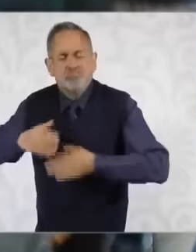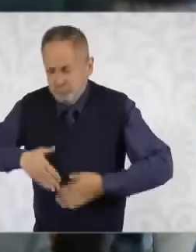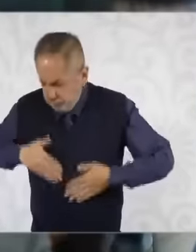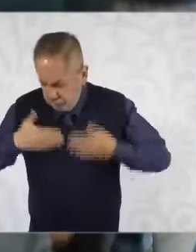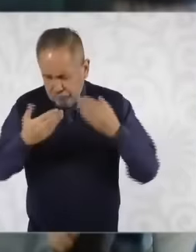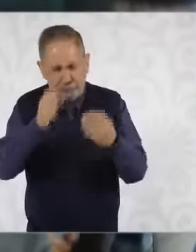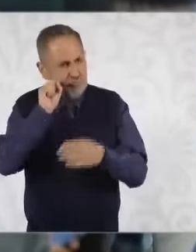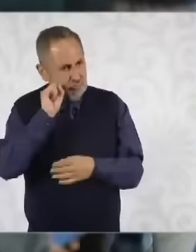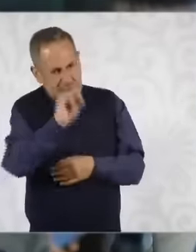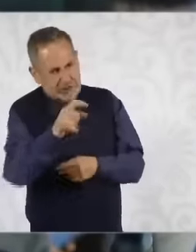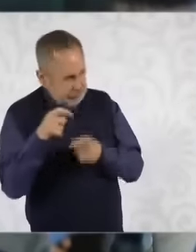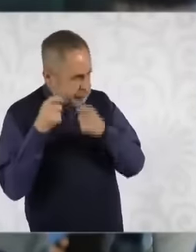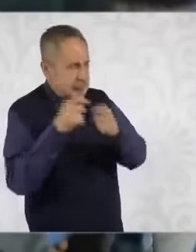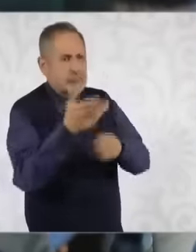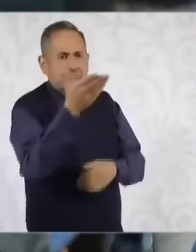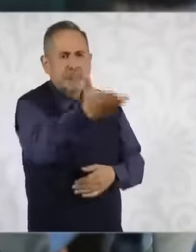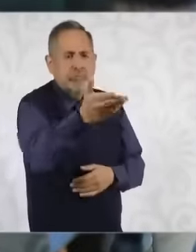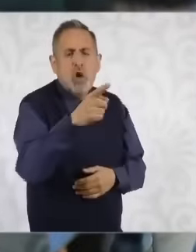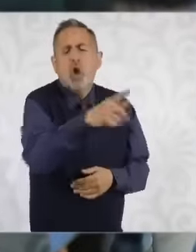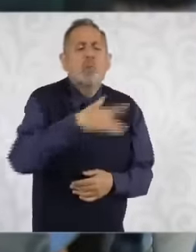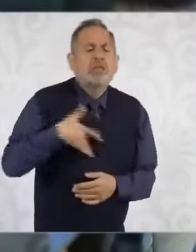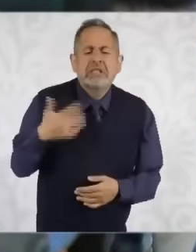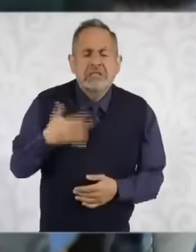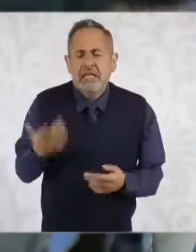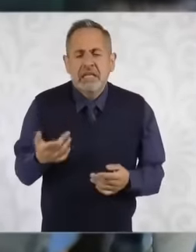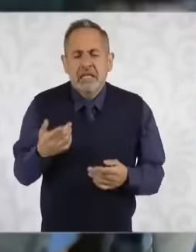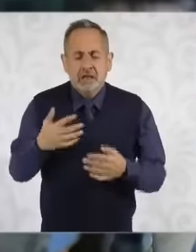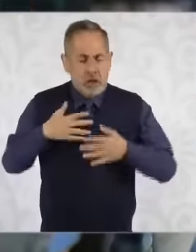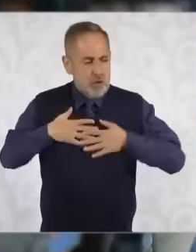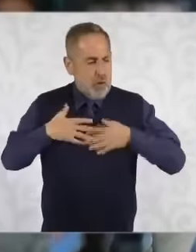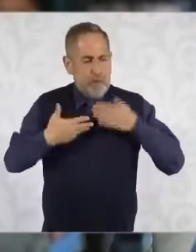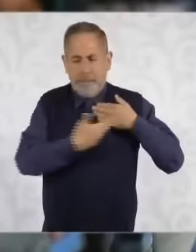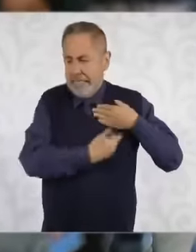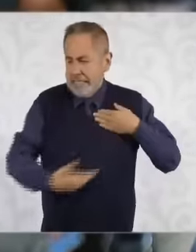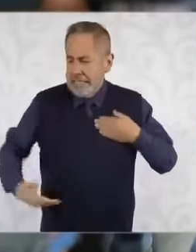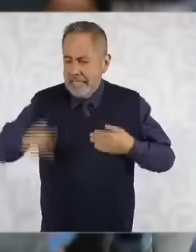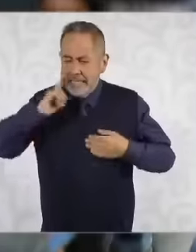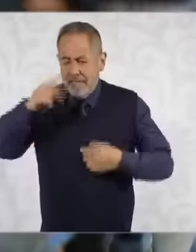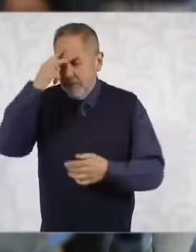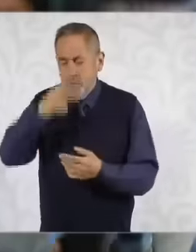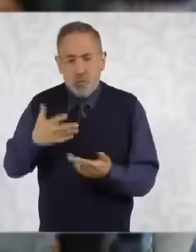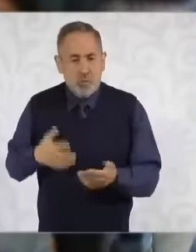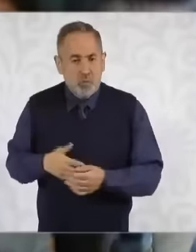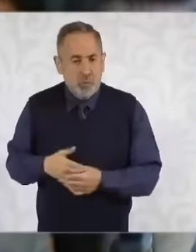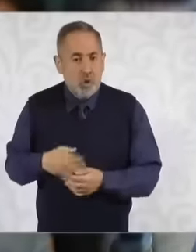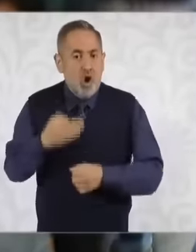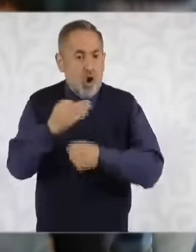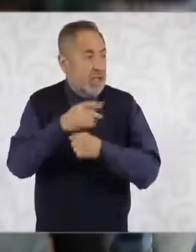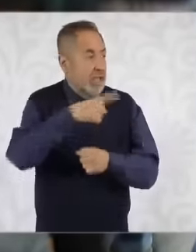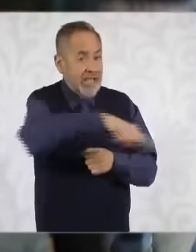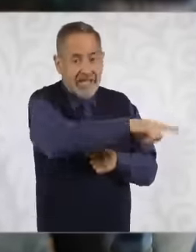feel? Do you feel with that designation? Now you are suffering an attack from the judiciary